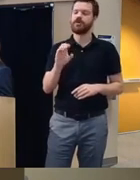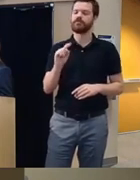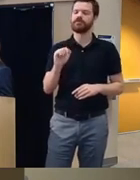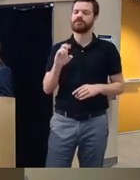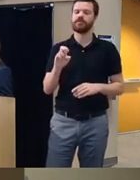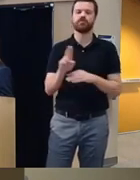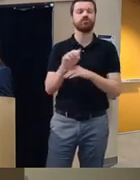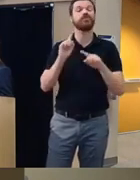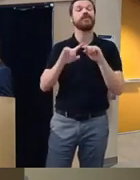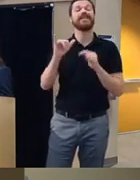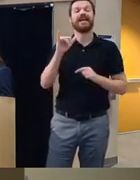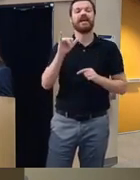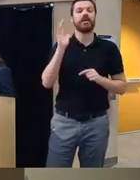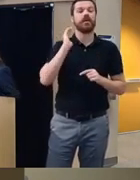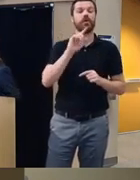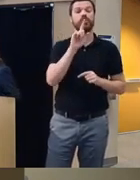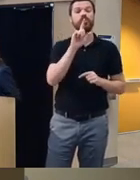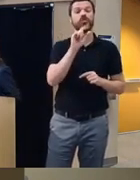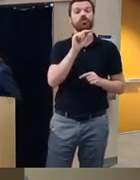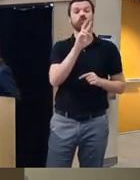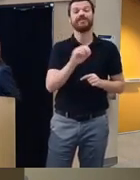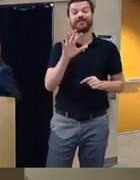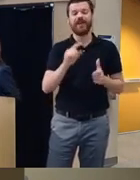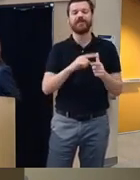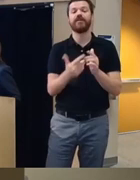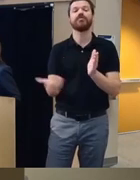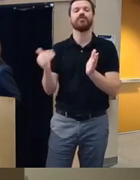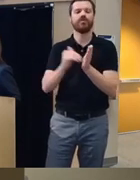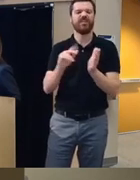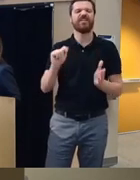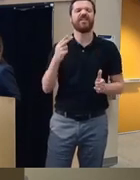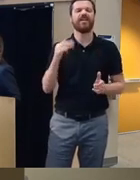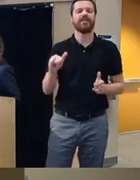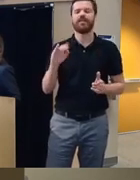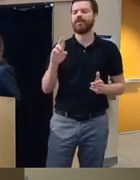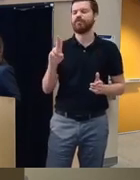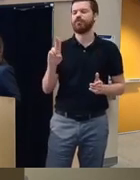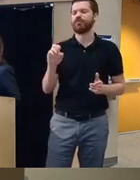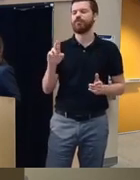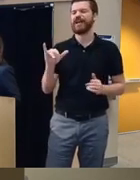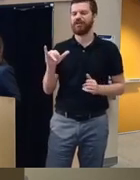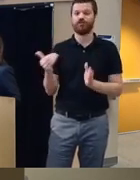that's been replicated recently 2014 by Dr Cassy Burberry and basically what Dr Carol found was